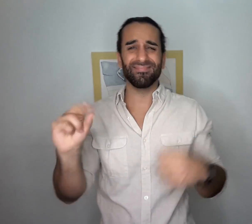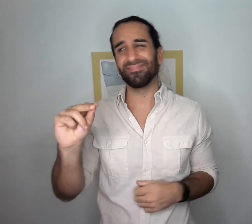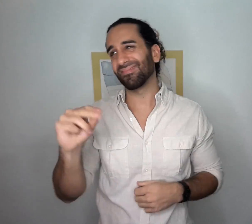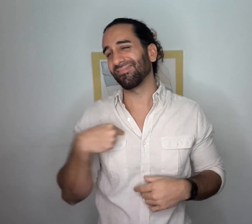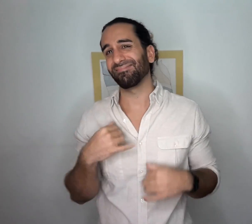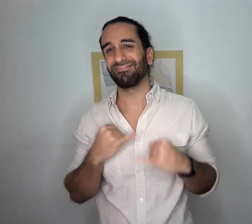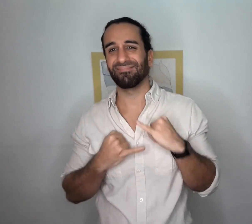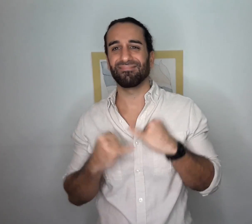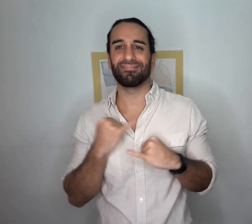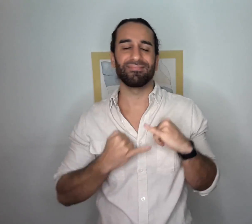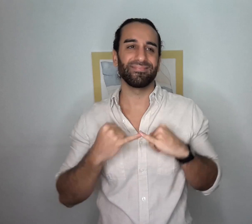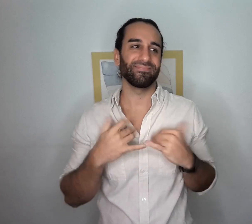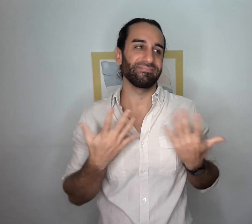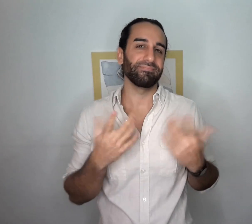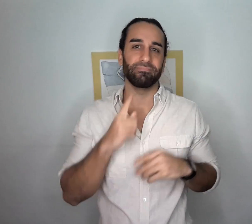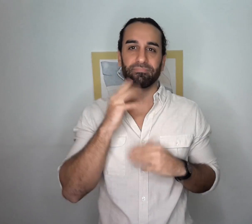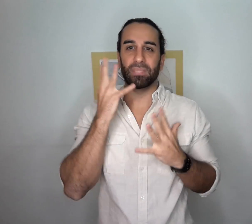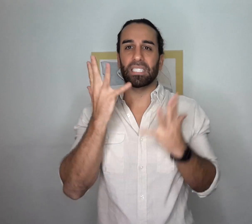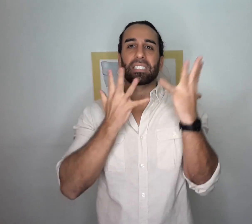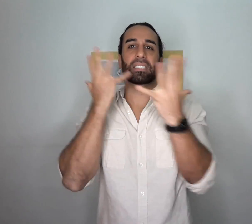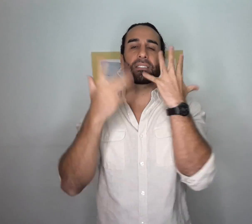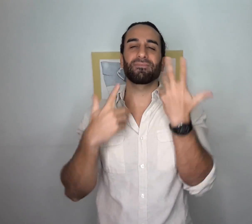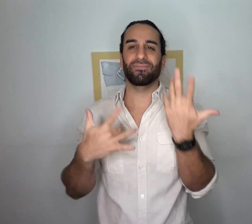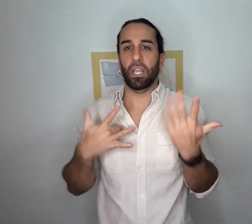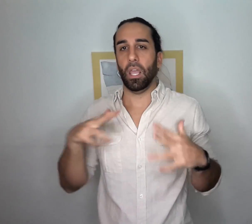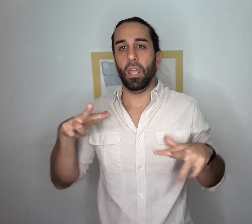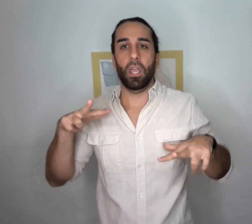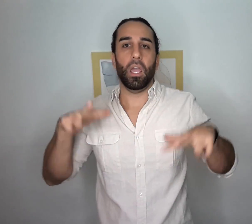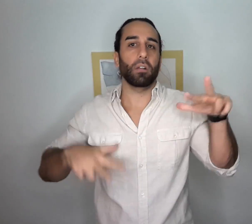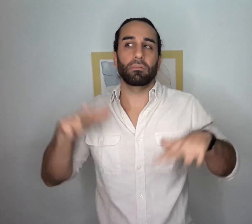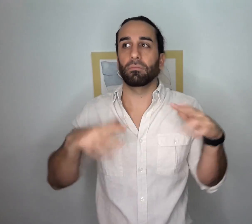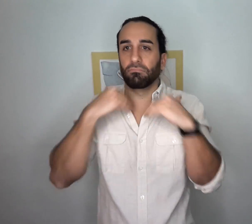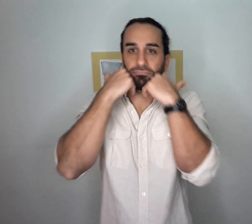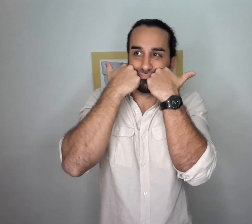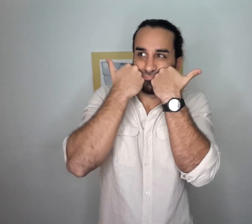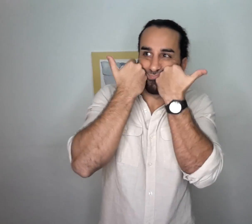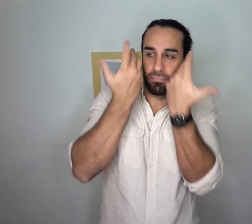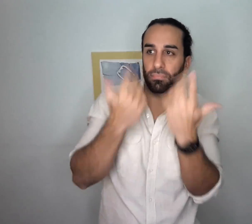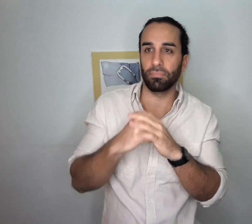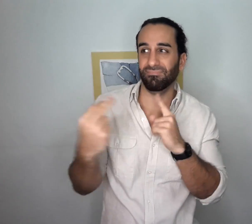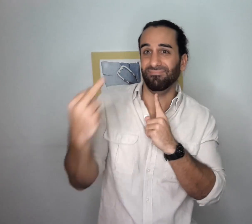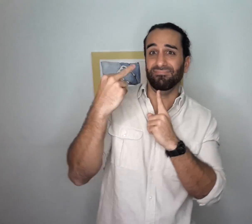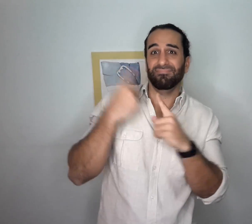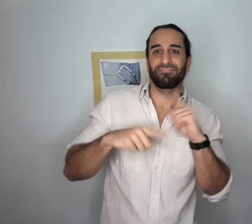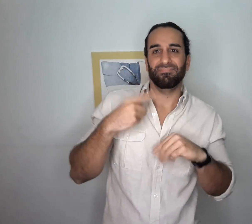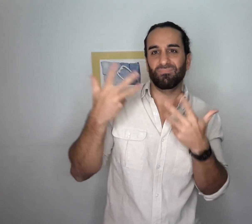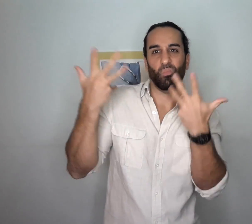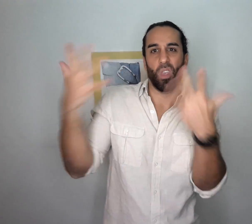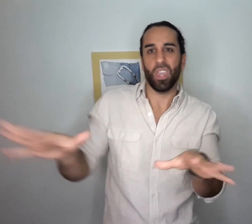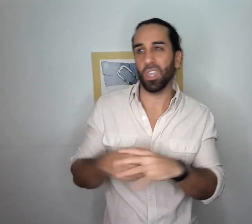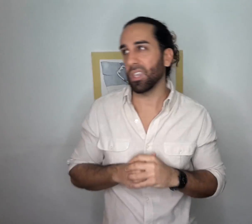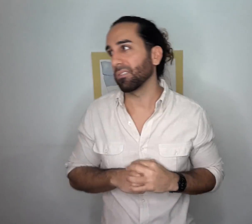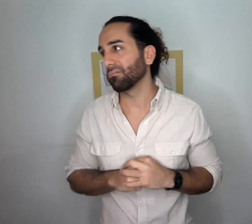or feel that they sign at an amateur level. They might feel embarrassed, awkward, or shy when they sign in front of people and just don't want to do it at all.